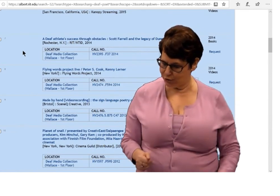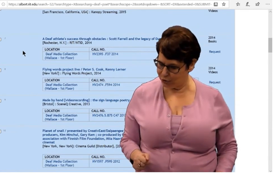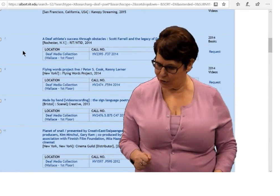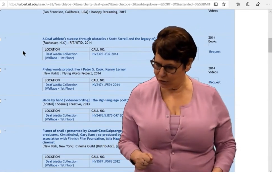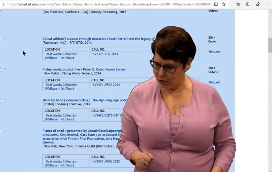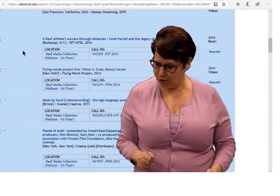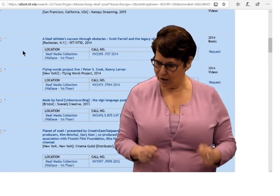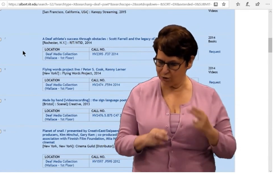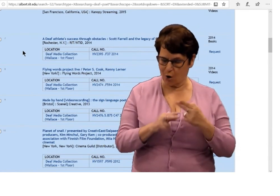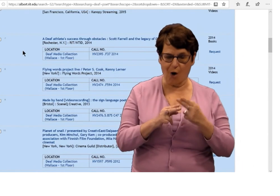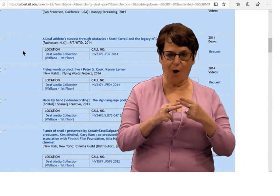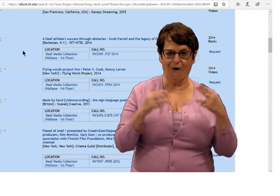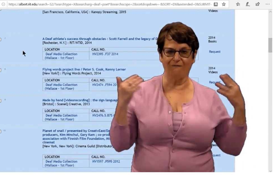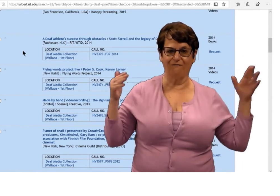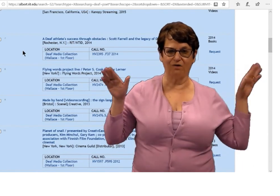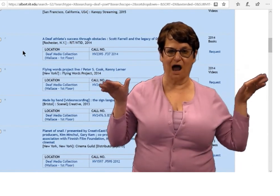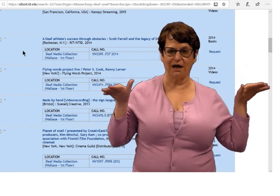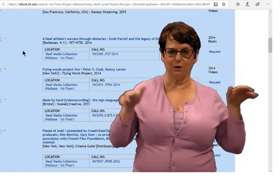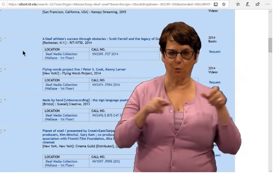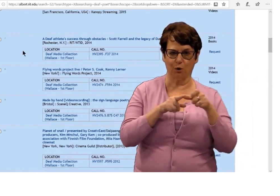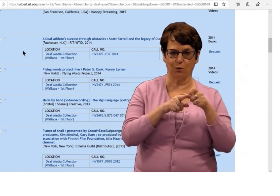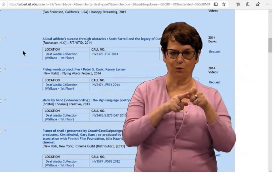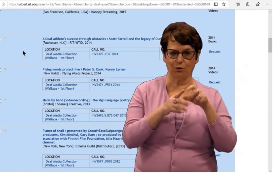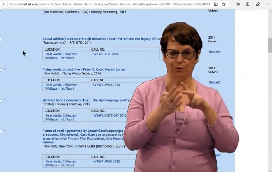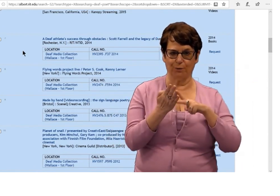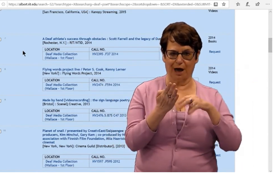one I'm interested in here.